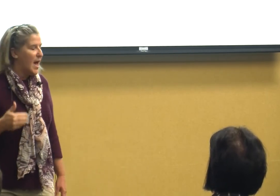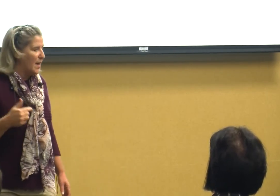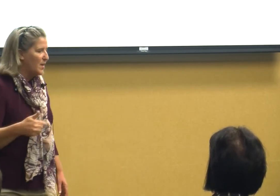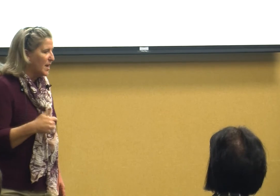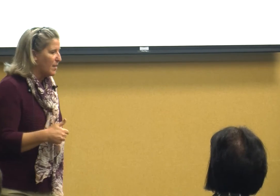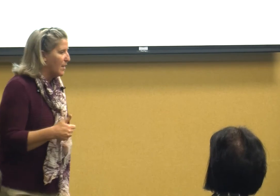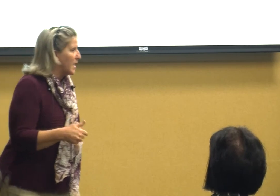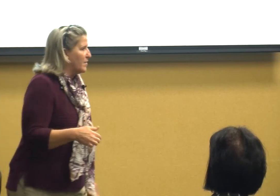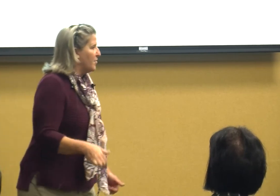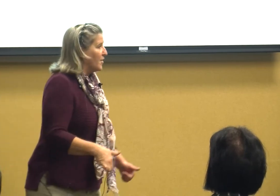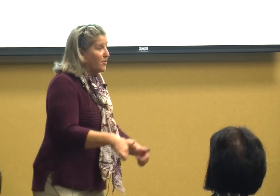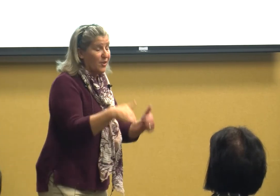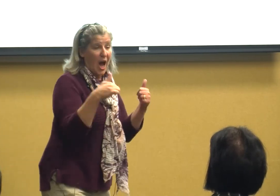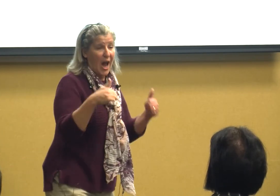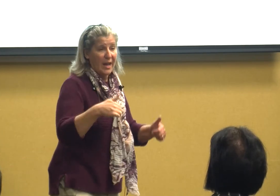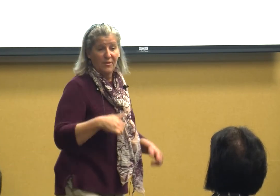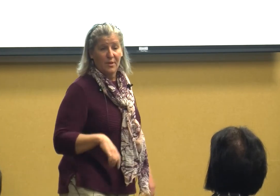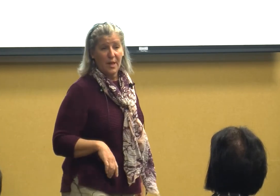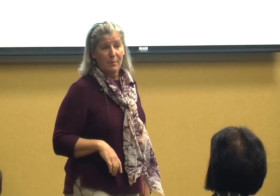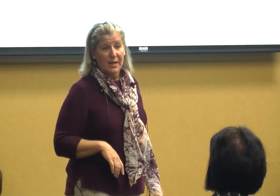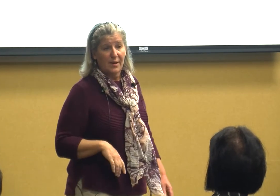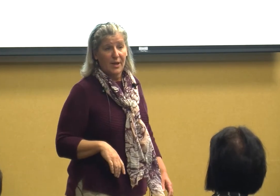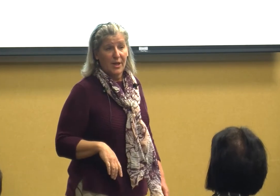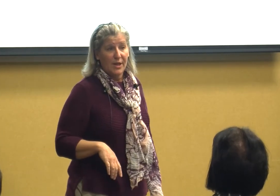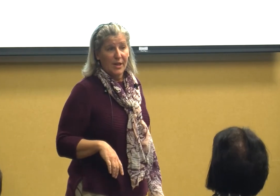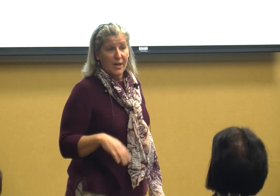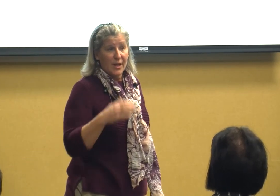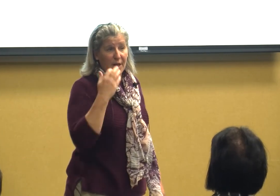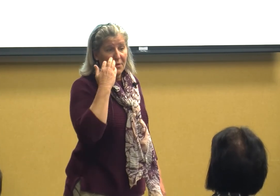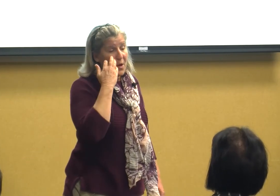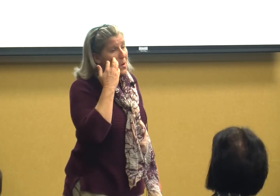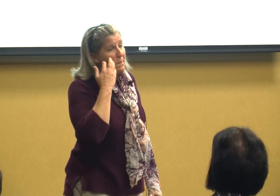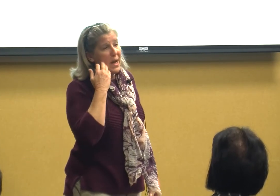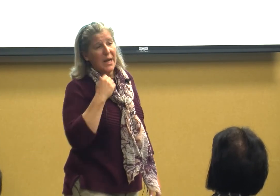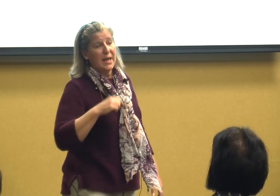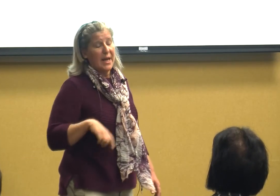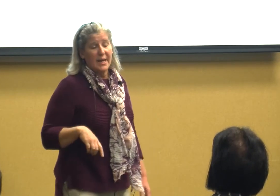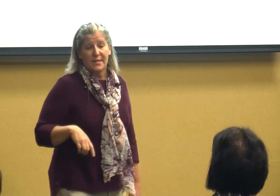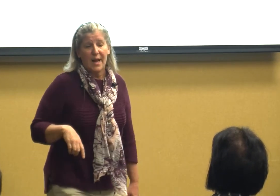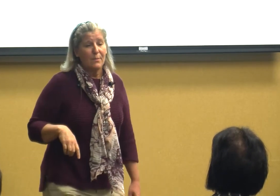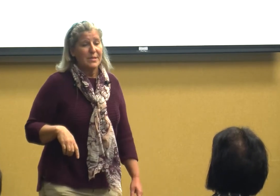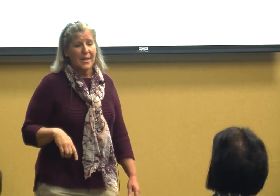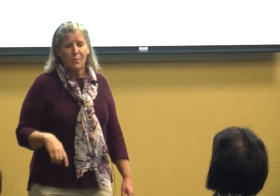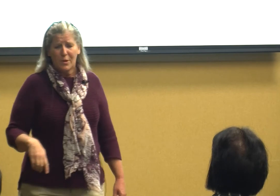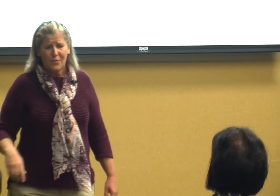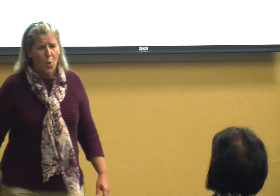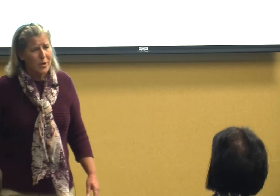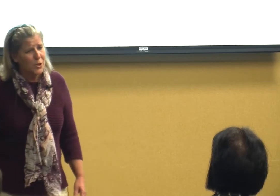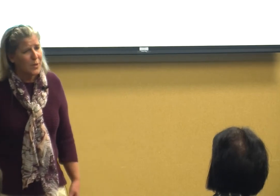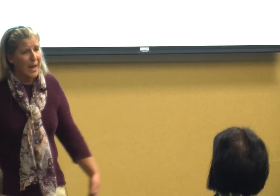then I think that the sky is the limit there are many kids that I would say well of course you can